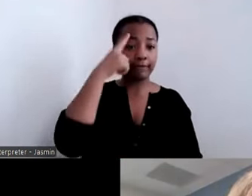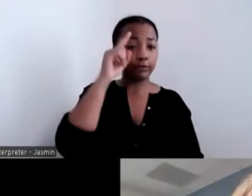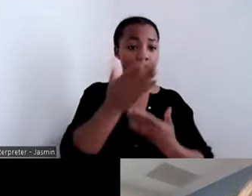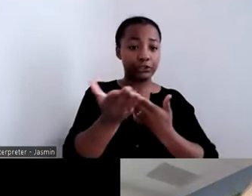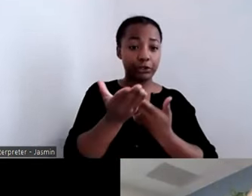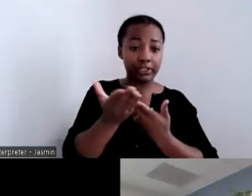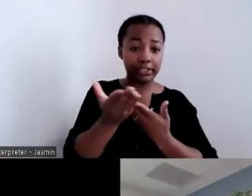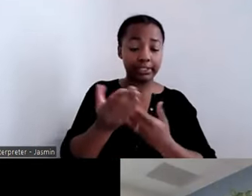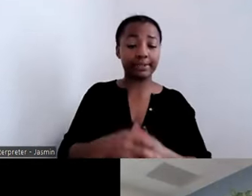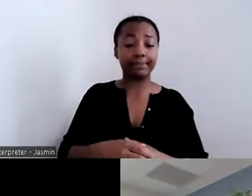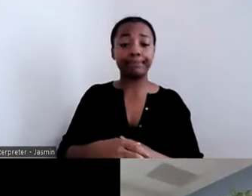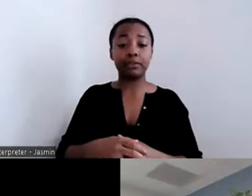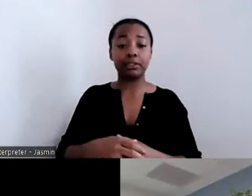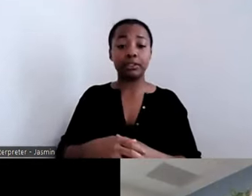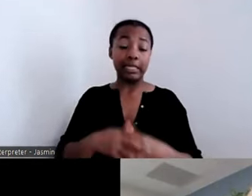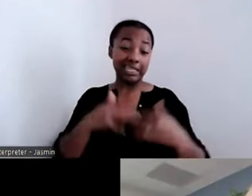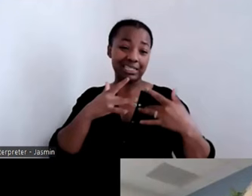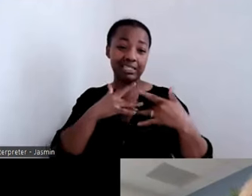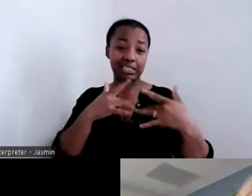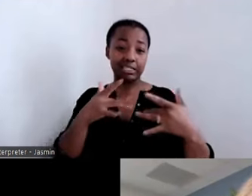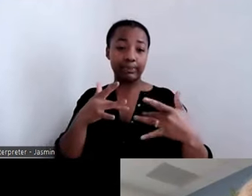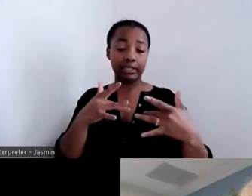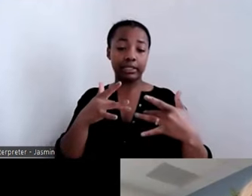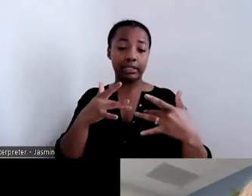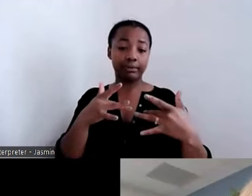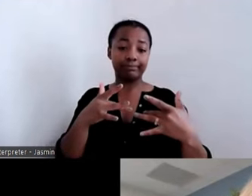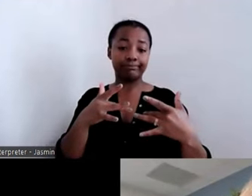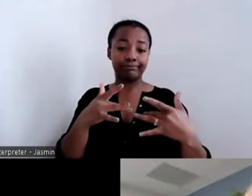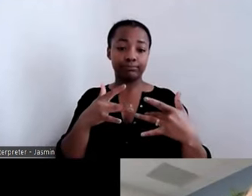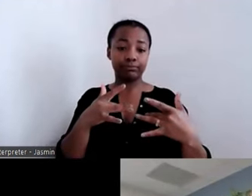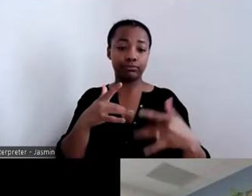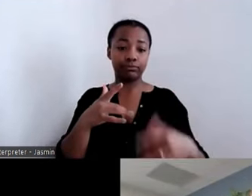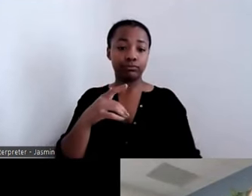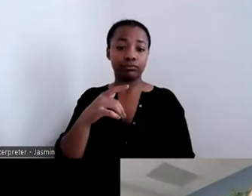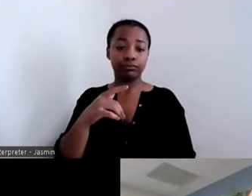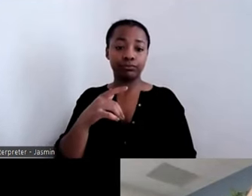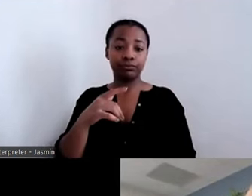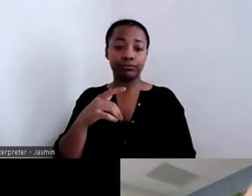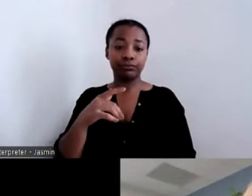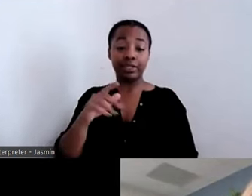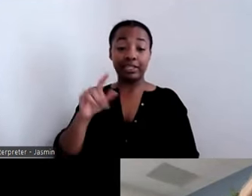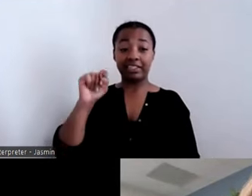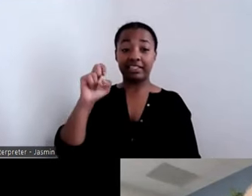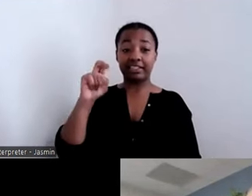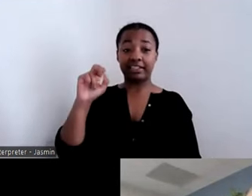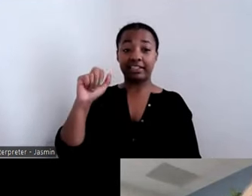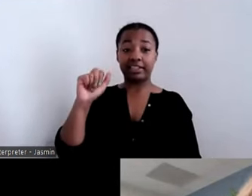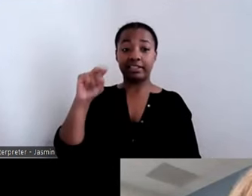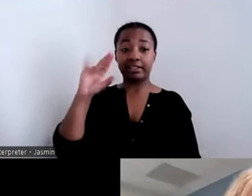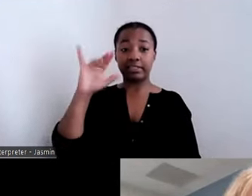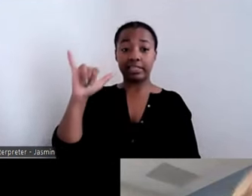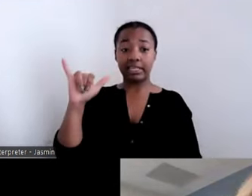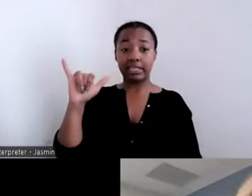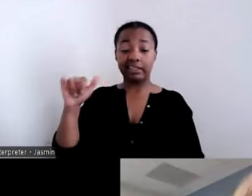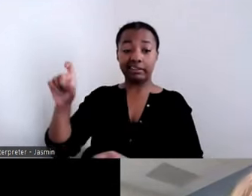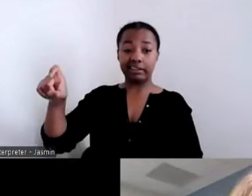tenancy are longer than sometimes their symptoms of whether or not they are in